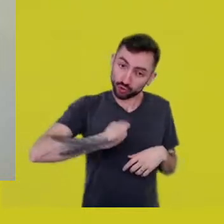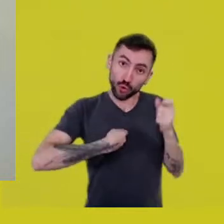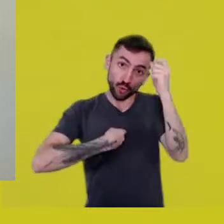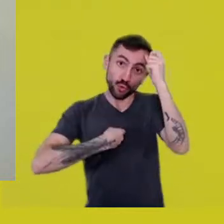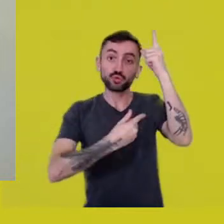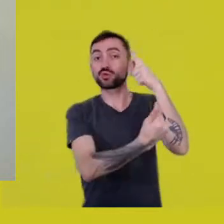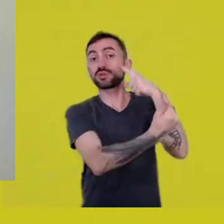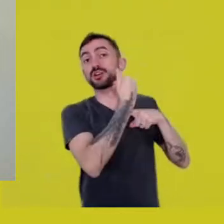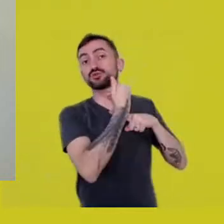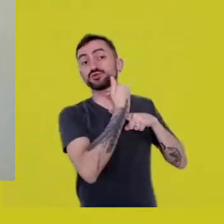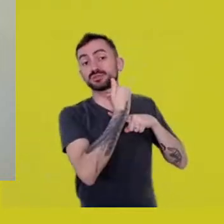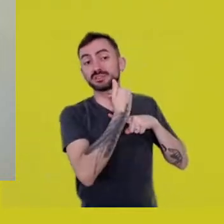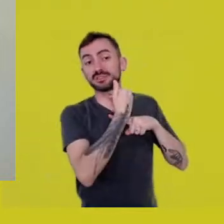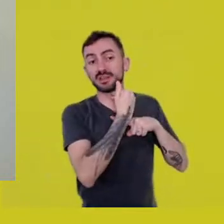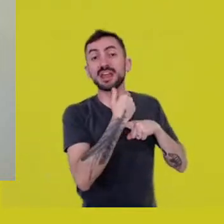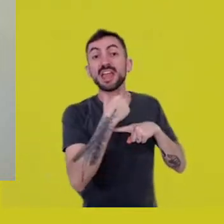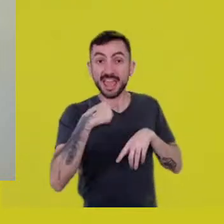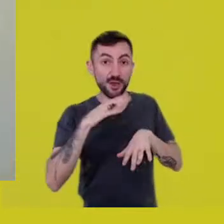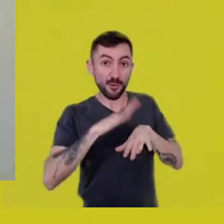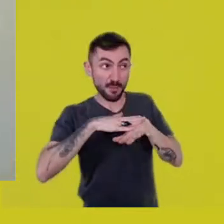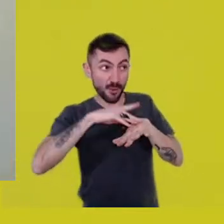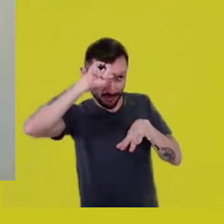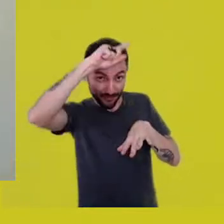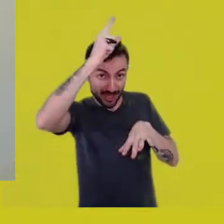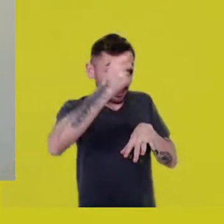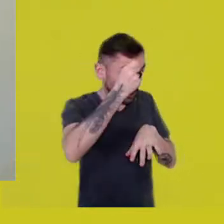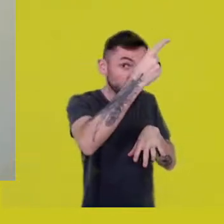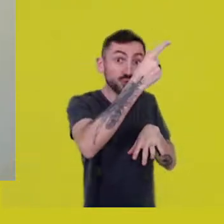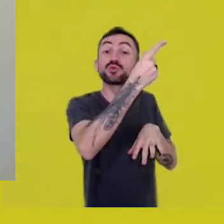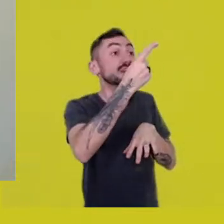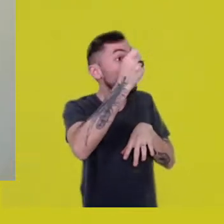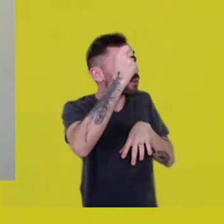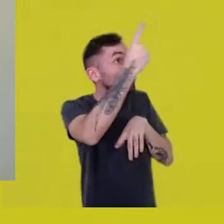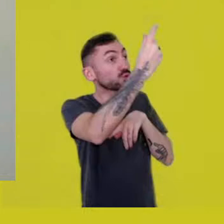And I don’t have the pretentiousness of being someone who creates culture.